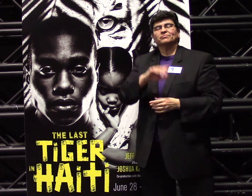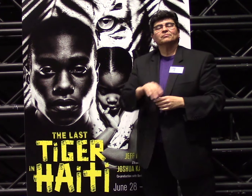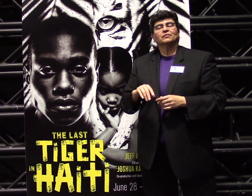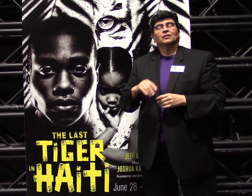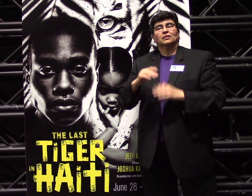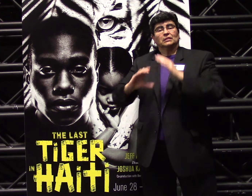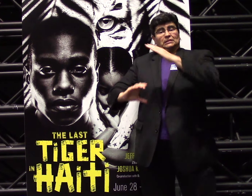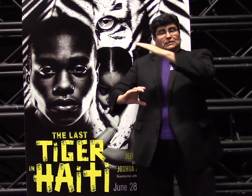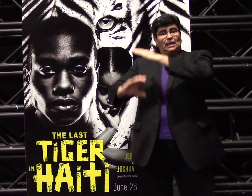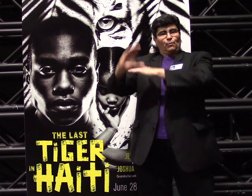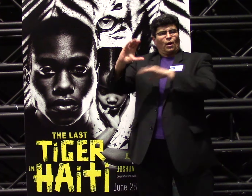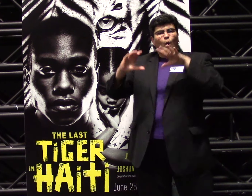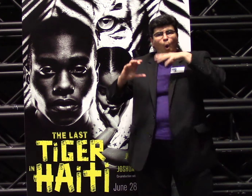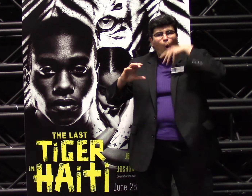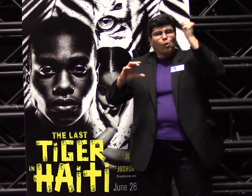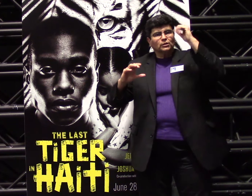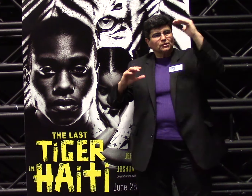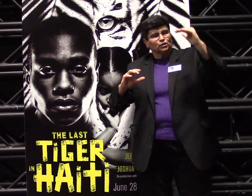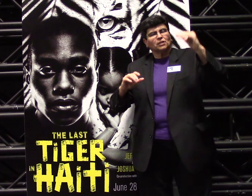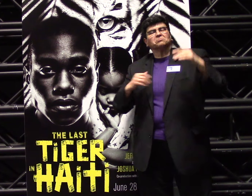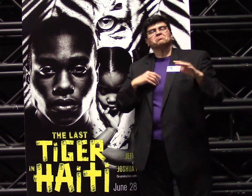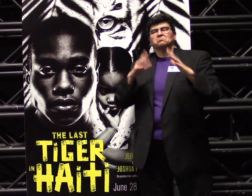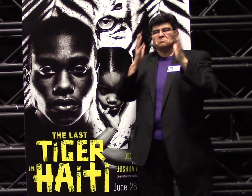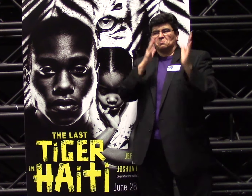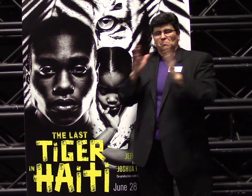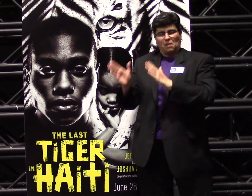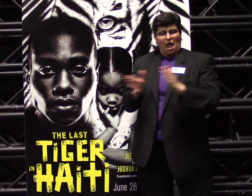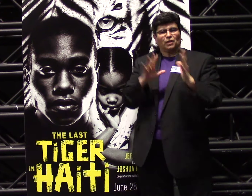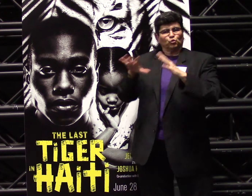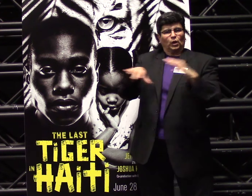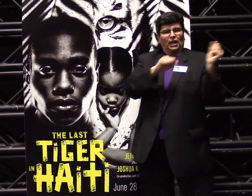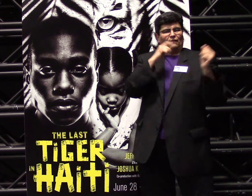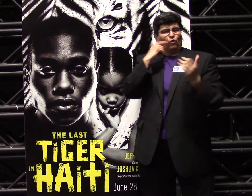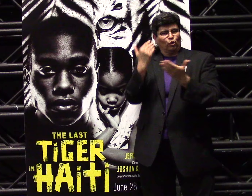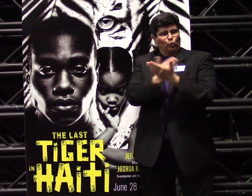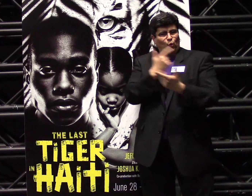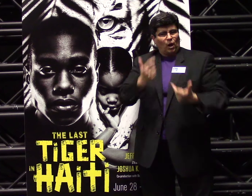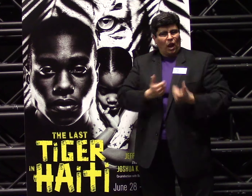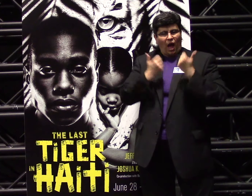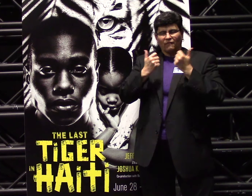At daybreak, the oldest plans to leave for a new life